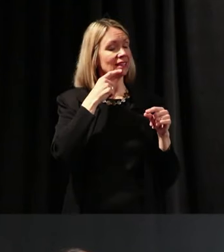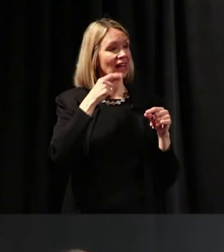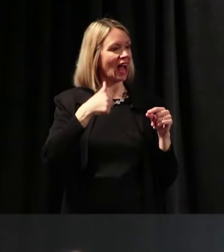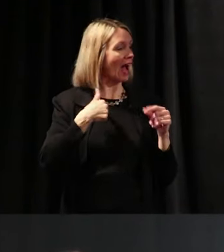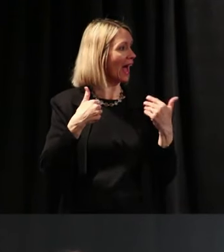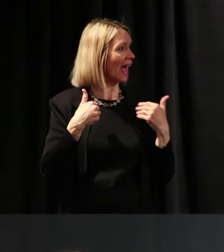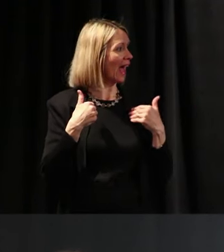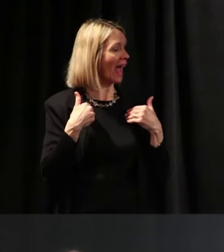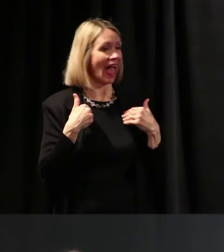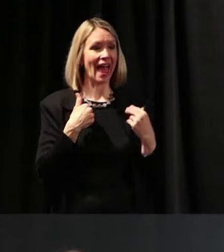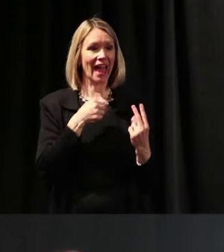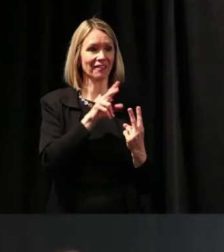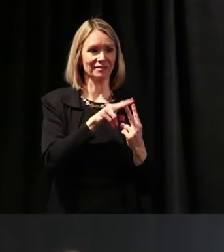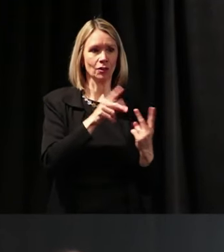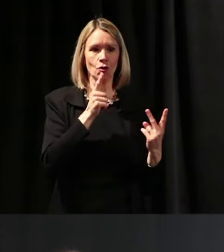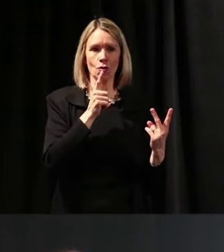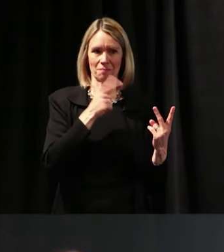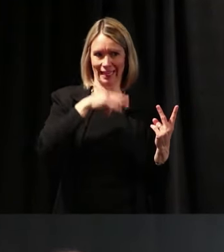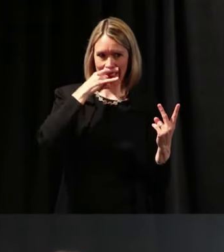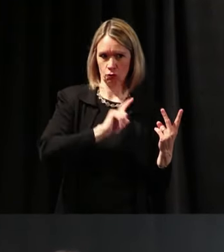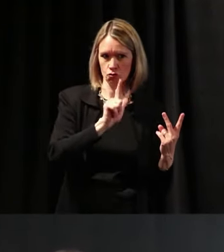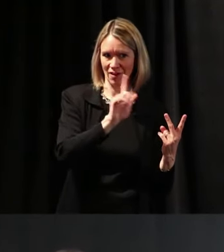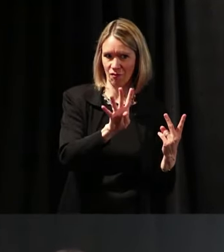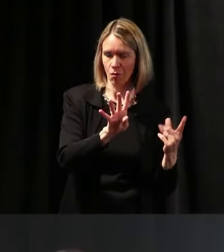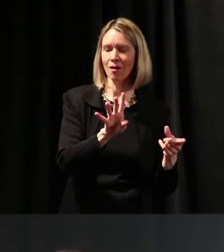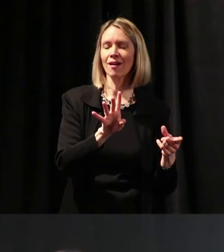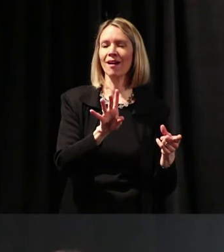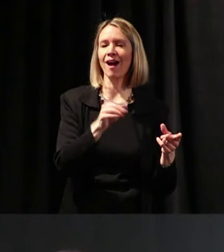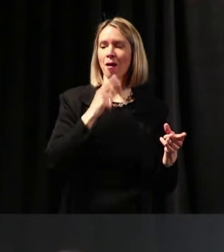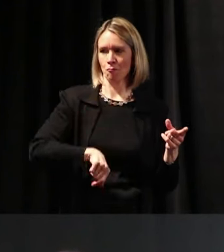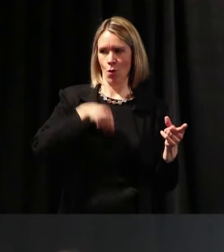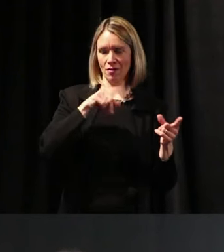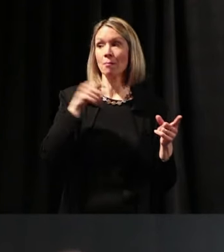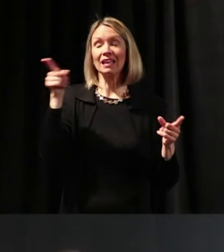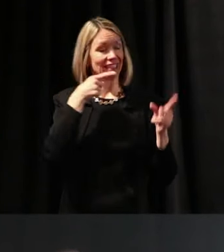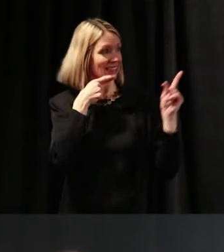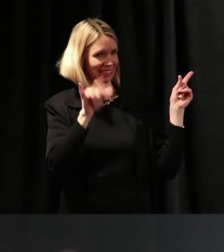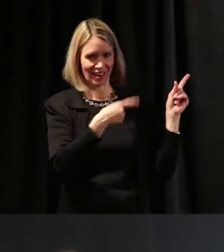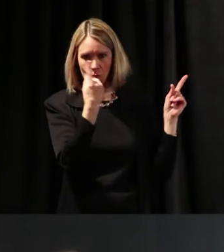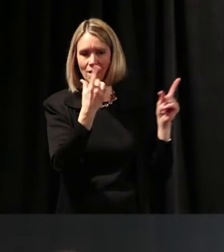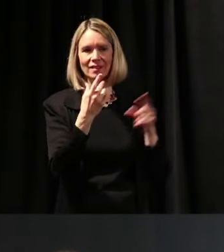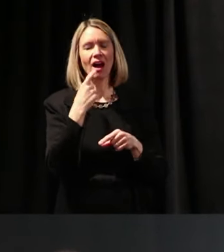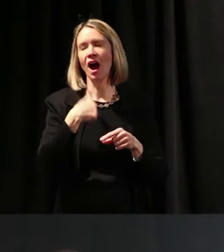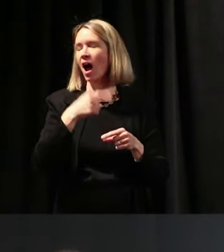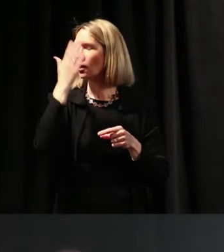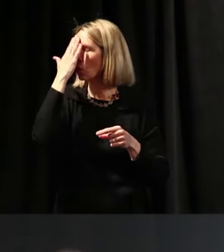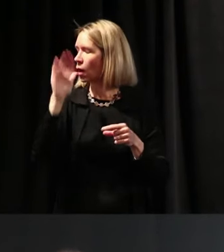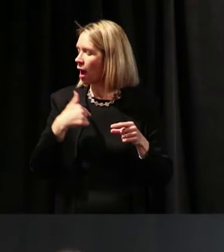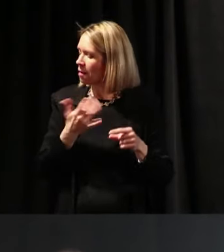that I'm extremely proud of, and when he said this, it made me realize, “Wow, I'm one lucky parent.”